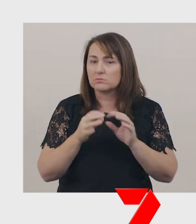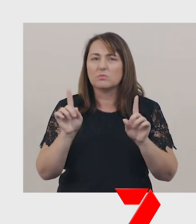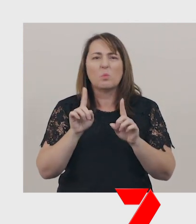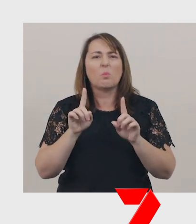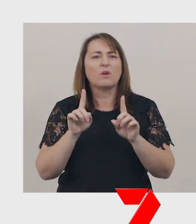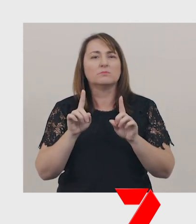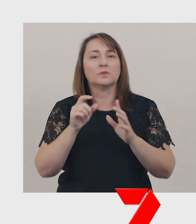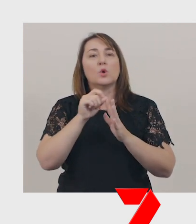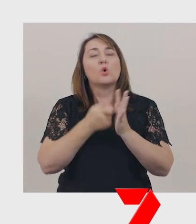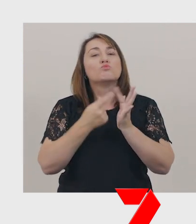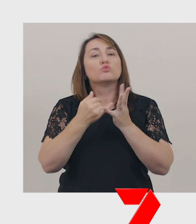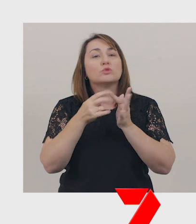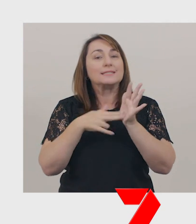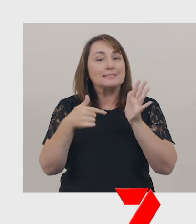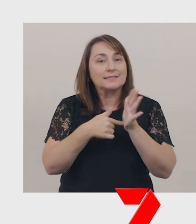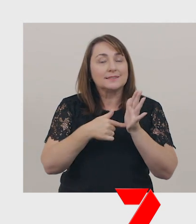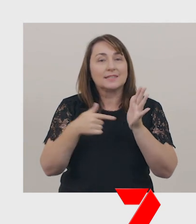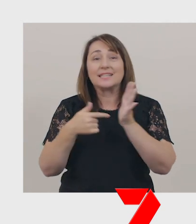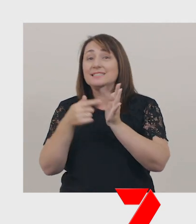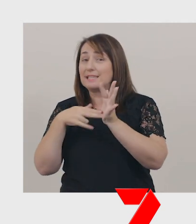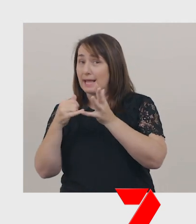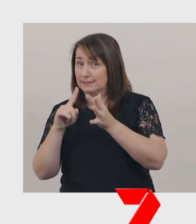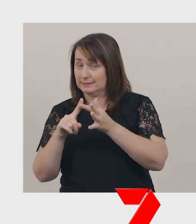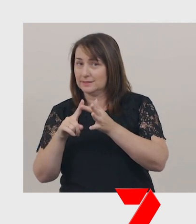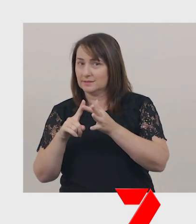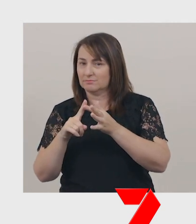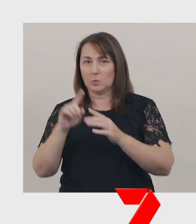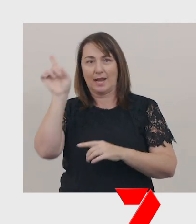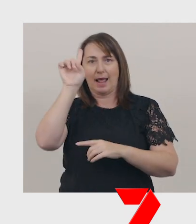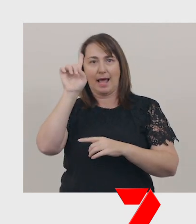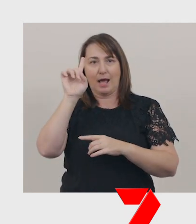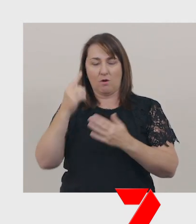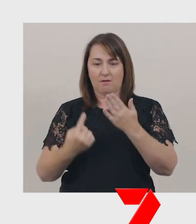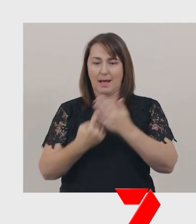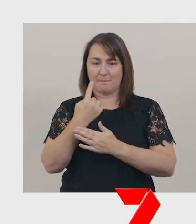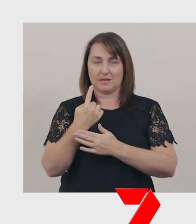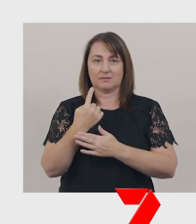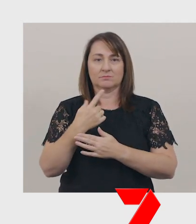Because a procedure is giving instructions, on how to do an action, right here and now.